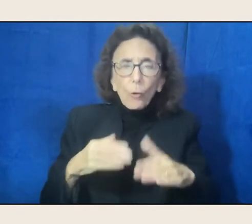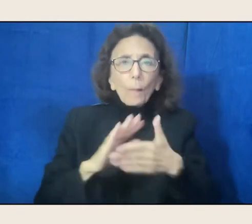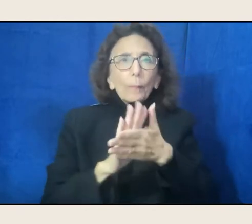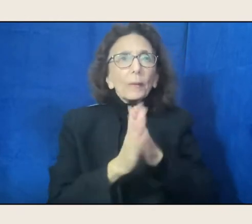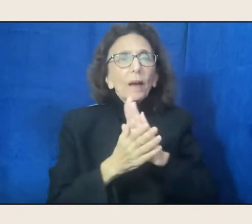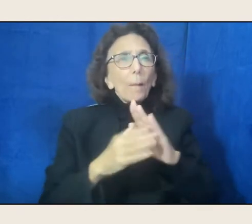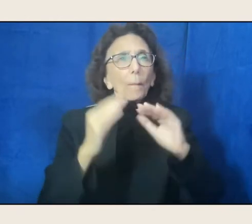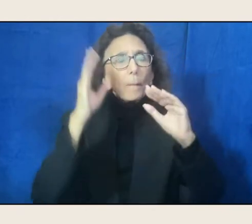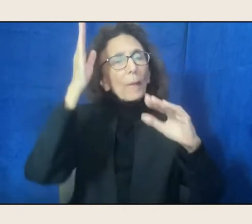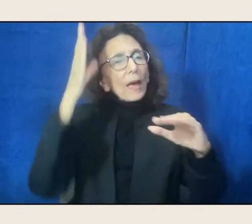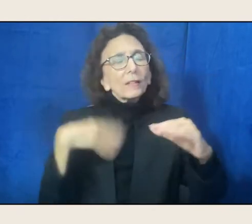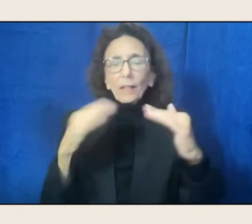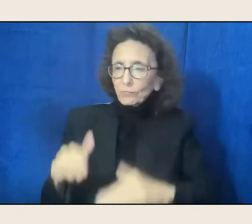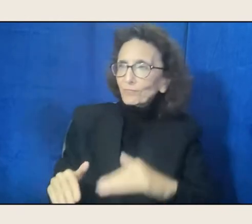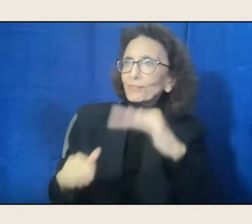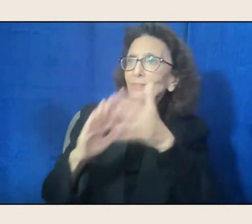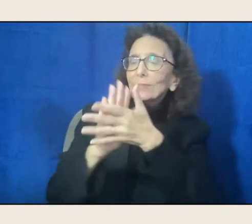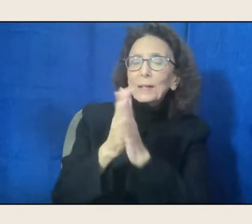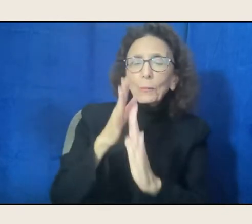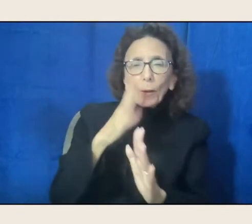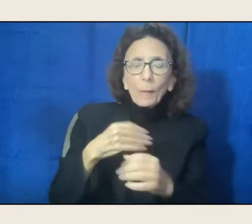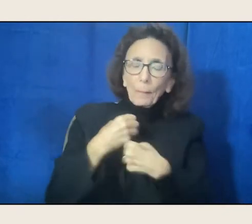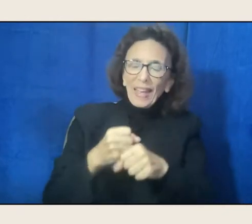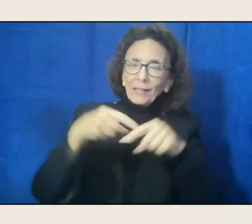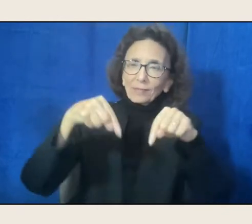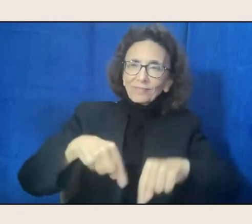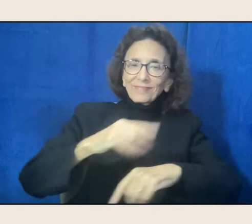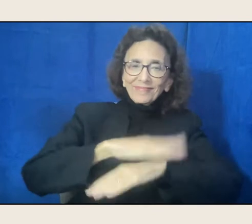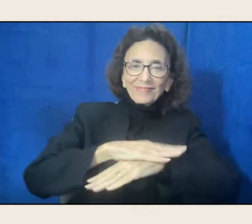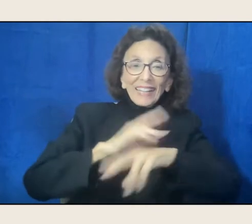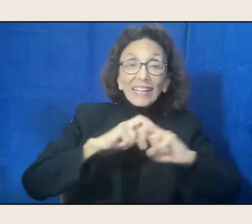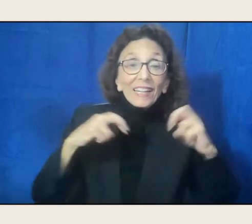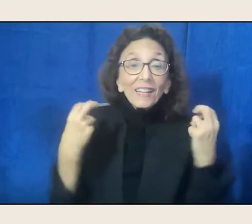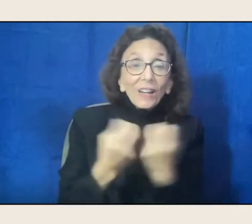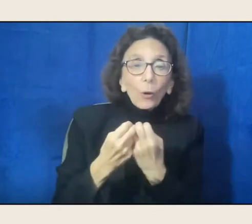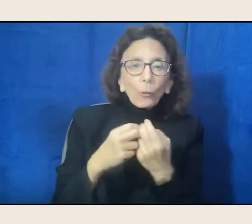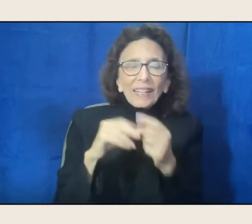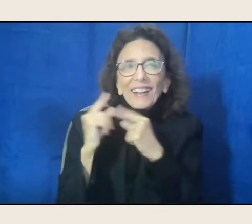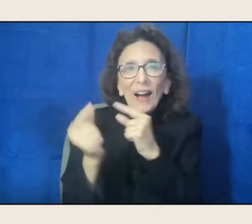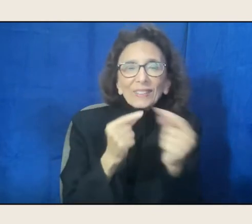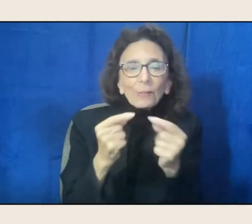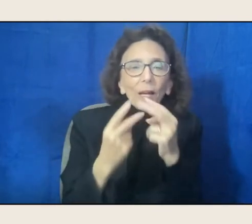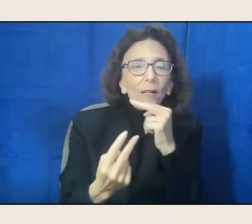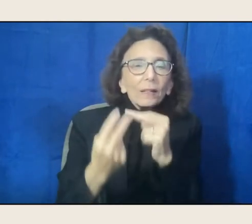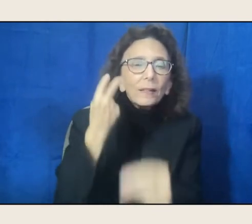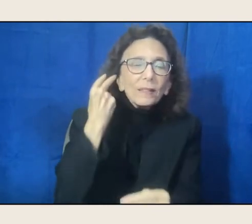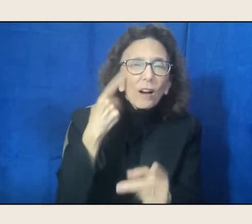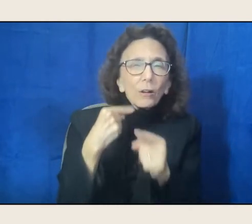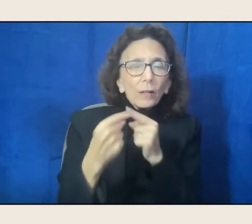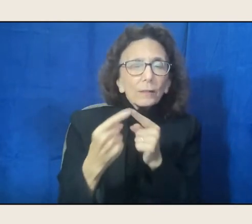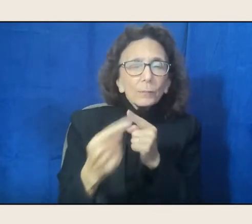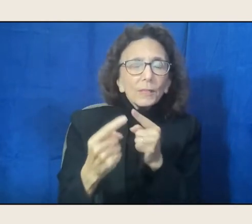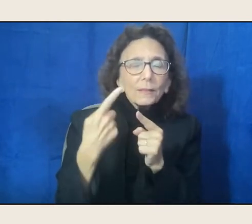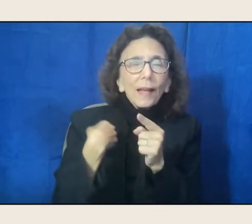"At this table, we gossip, we call enemies "and the ghosts of lovers. "Our dreams drink coffee with us,